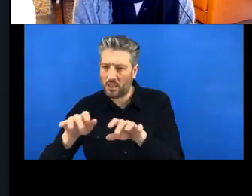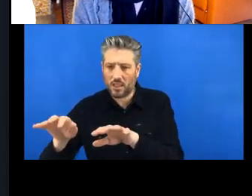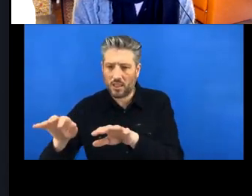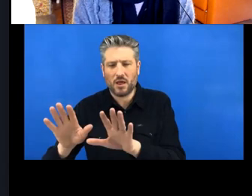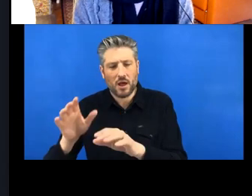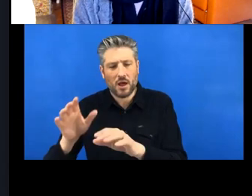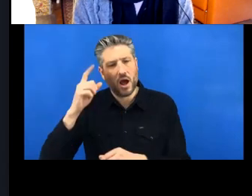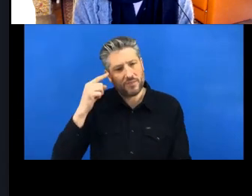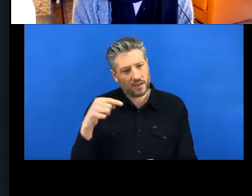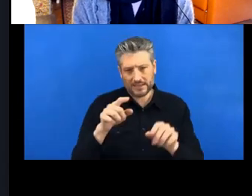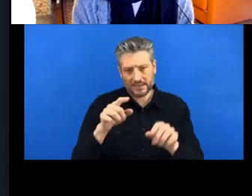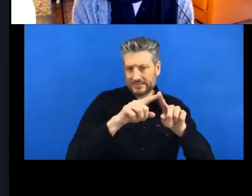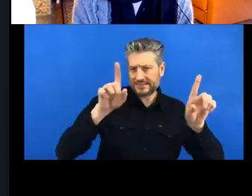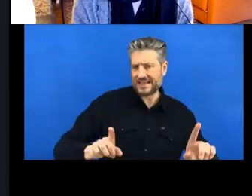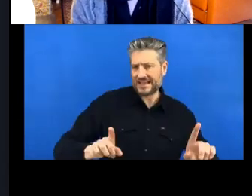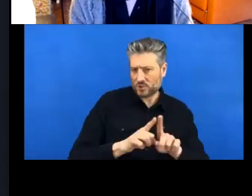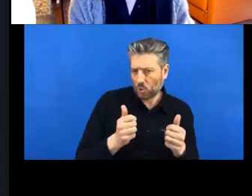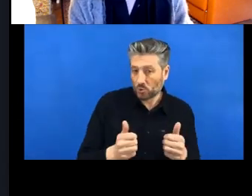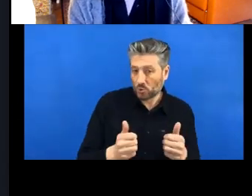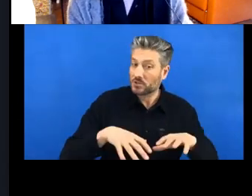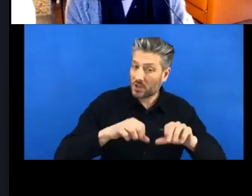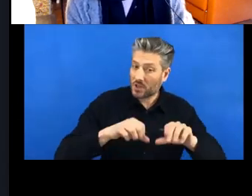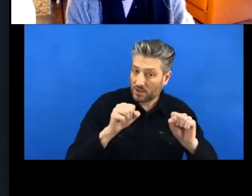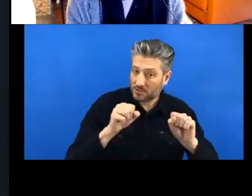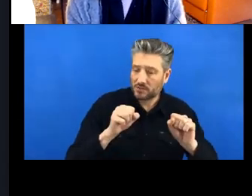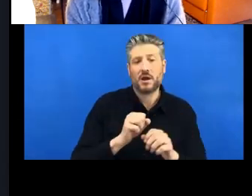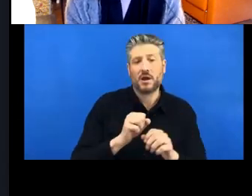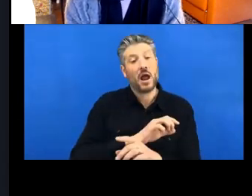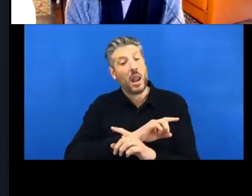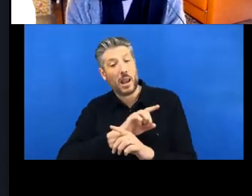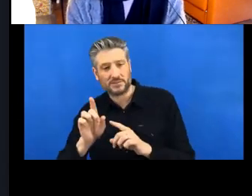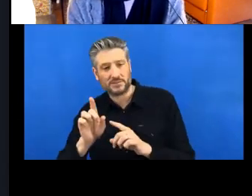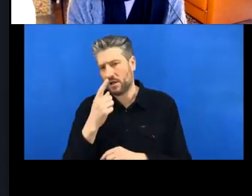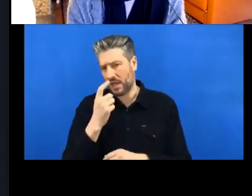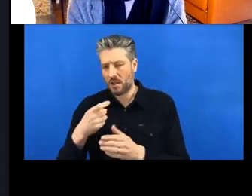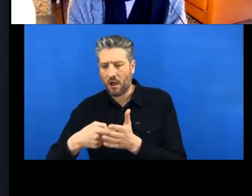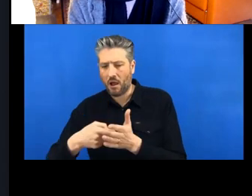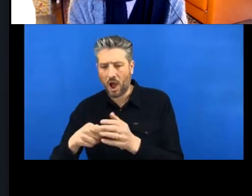and then maybe later we can do most of our stuff within RStudio, if you're working with R mostly.